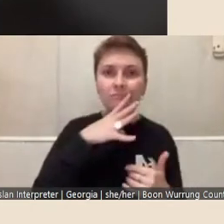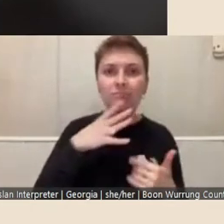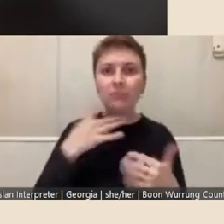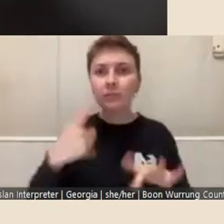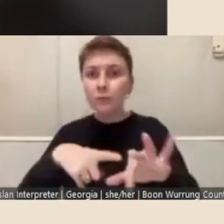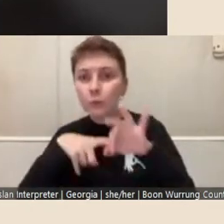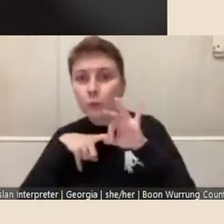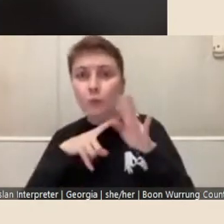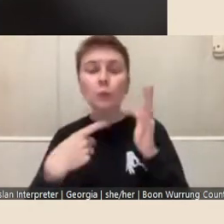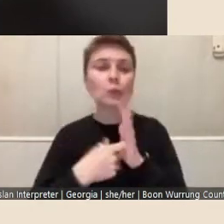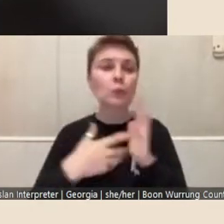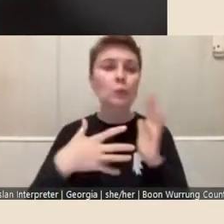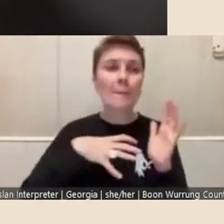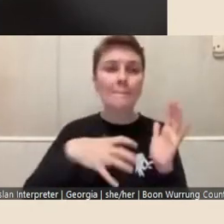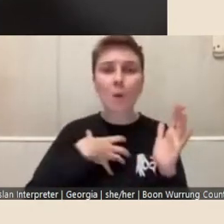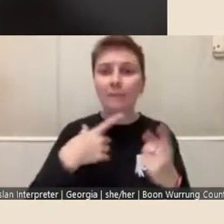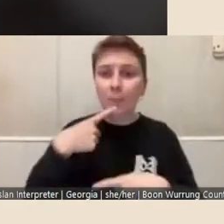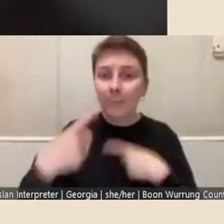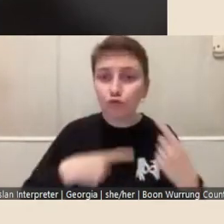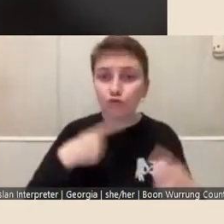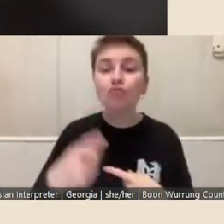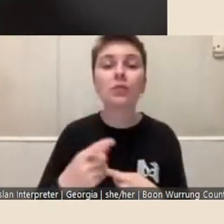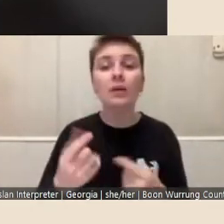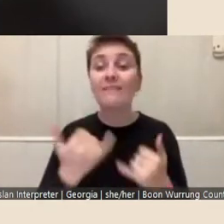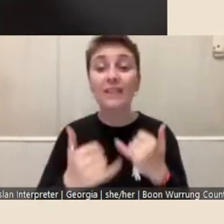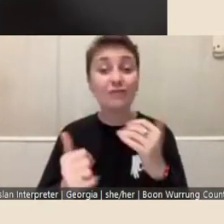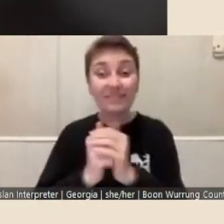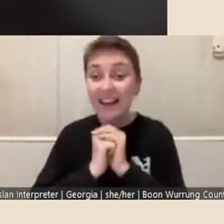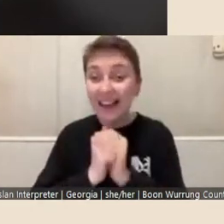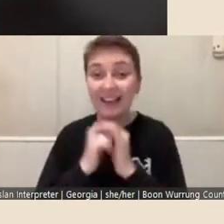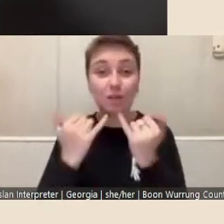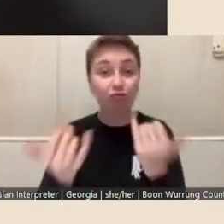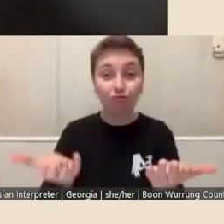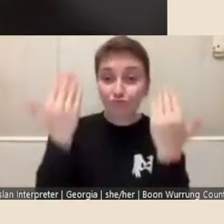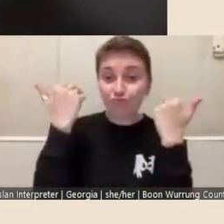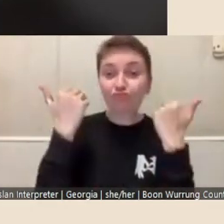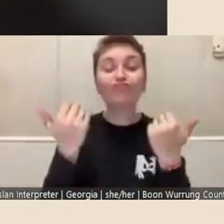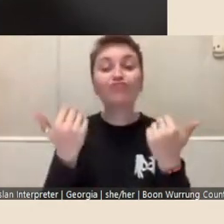information, we're very friendly and encouraging so please, get in touch.